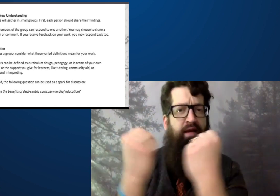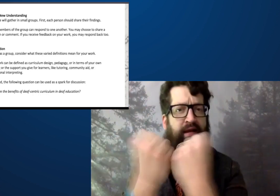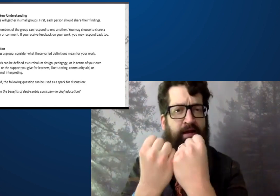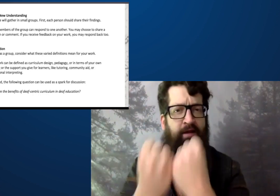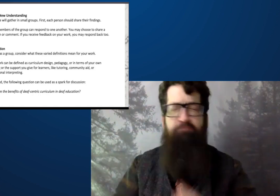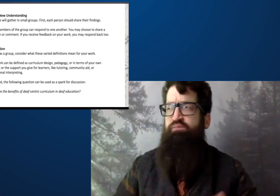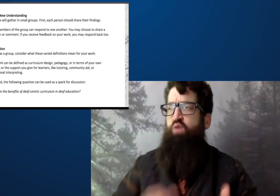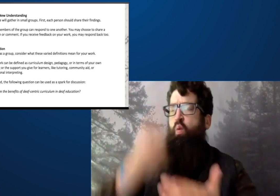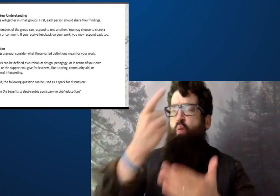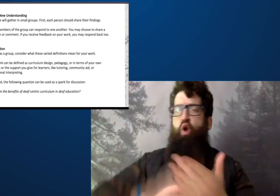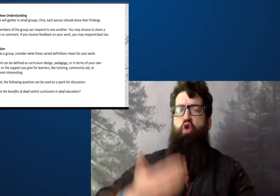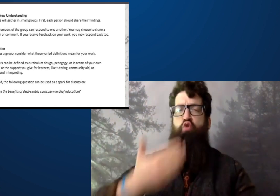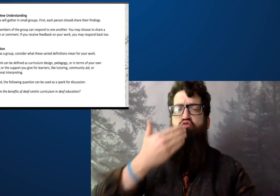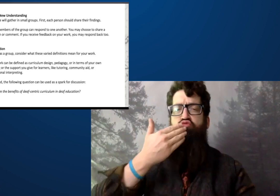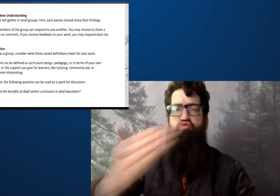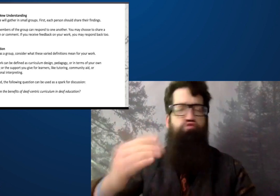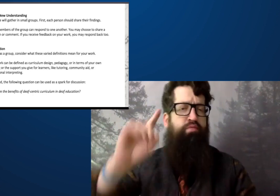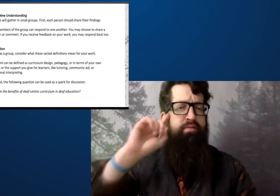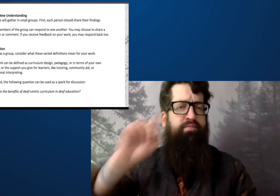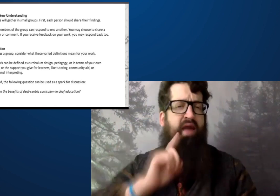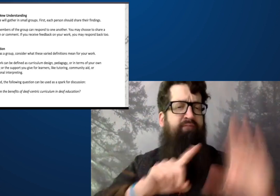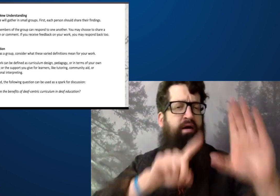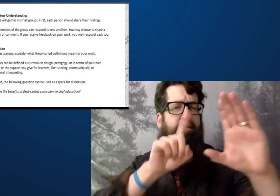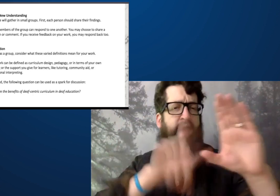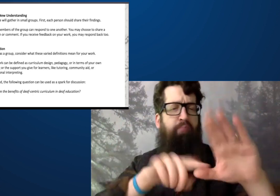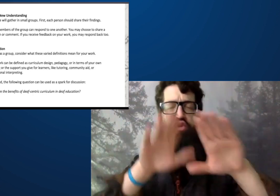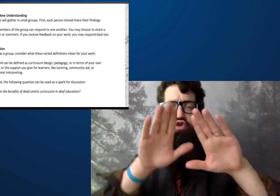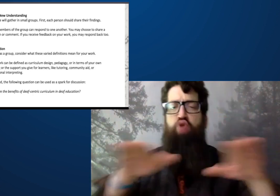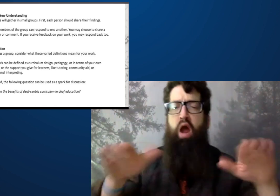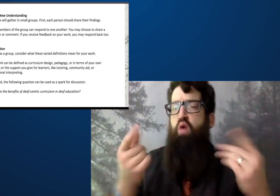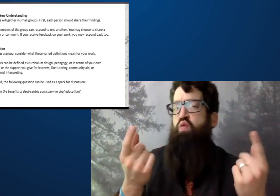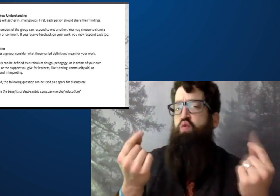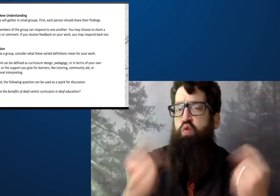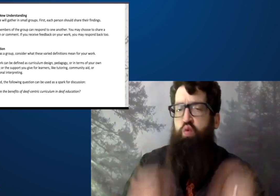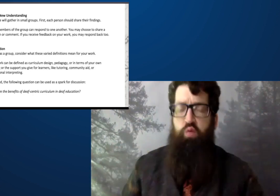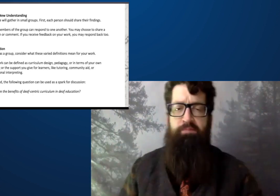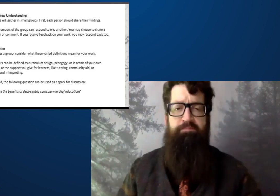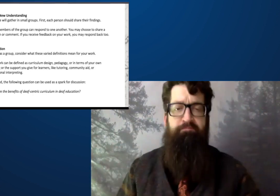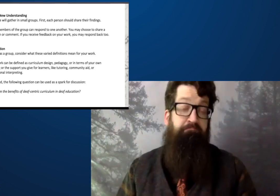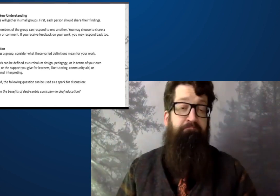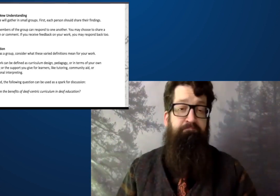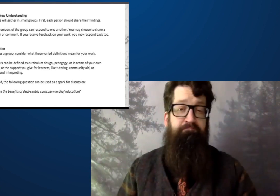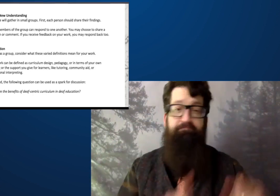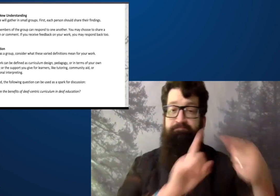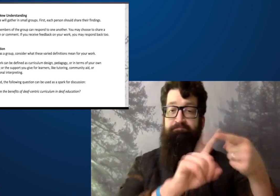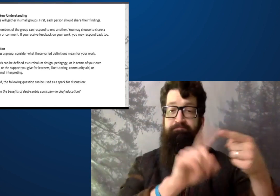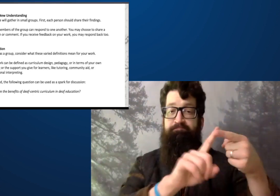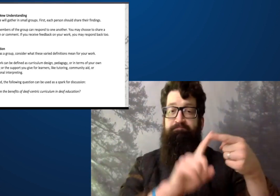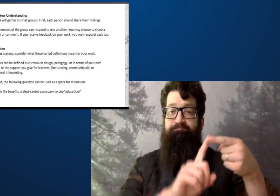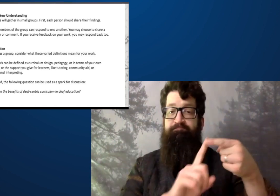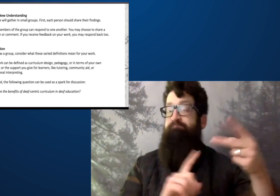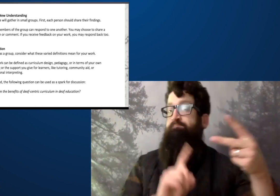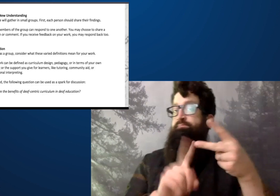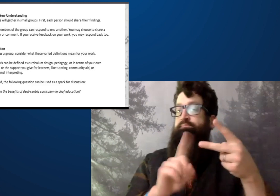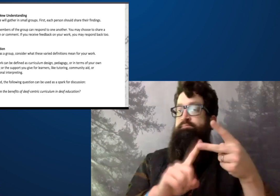How does that work so that they can be integrated into society, so that they can be good communist children. What does that look like?